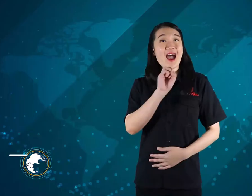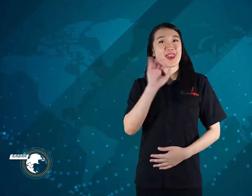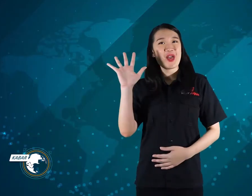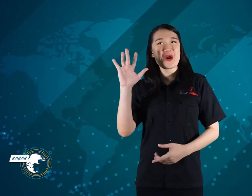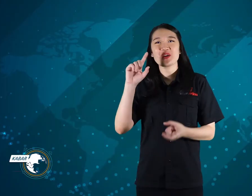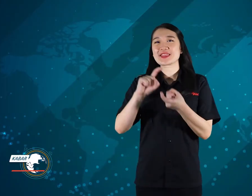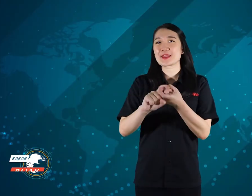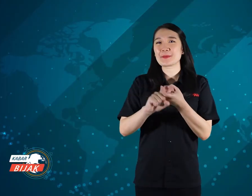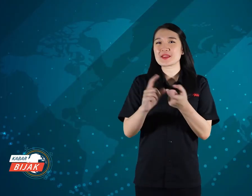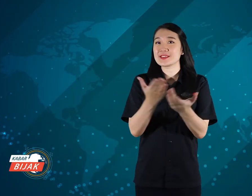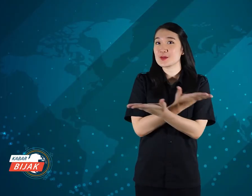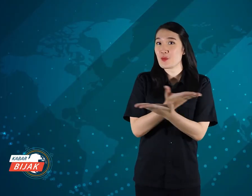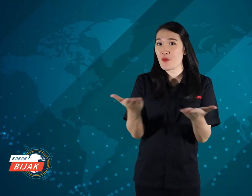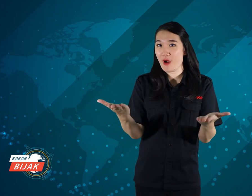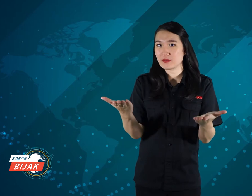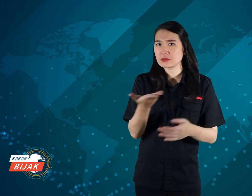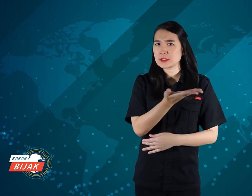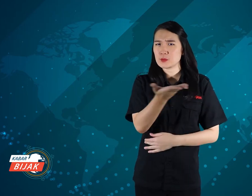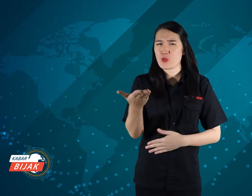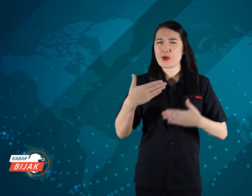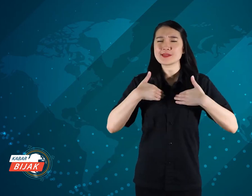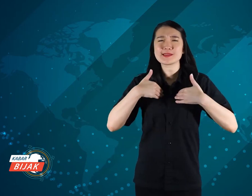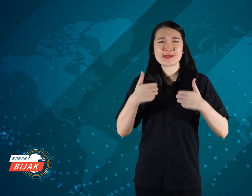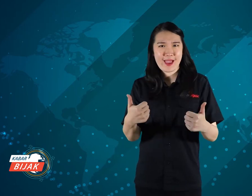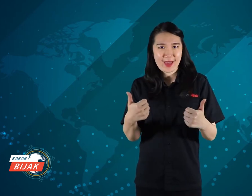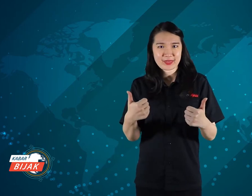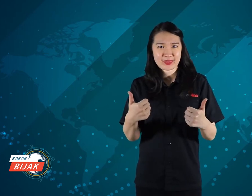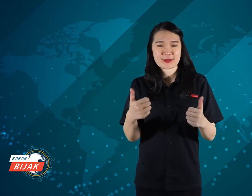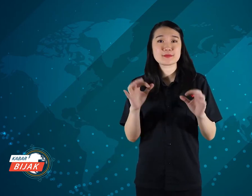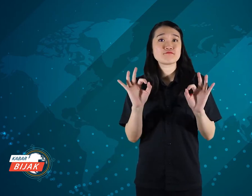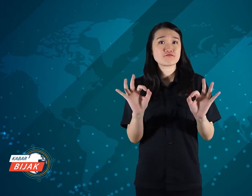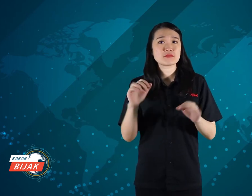Hello friends everyone, healthy?